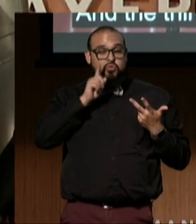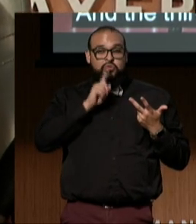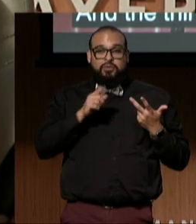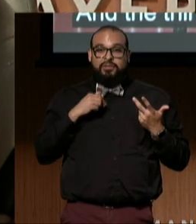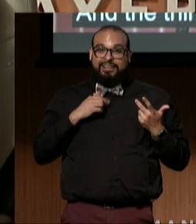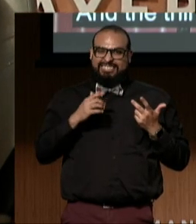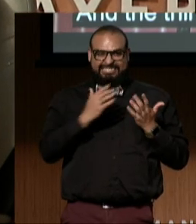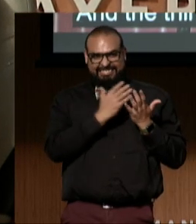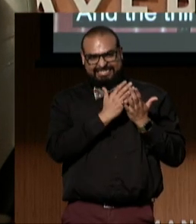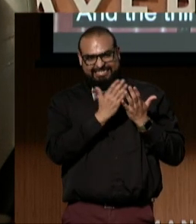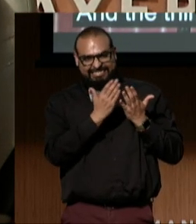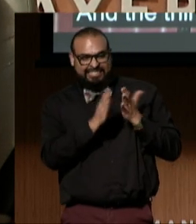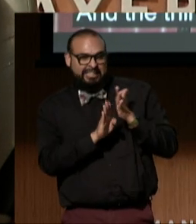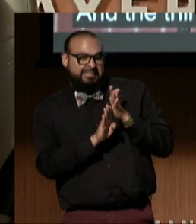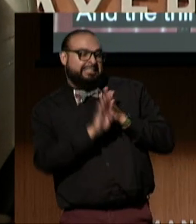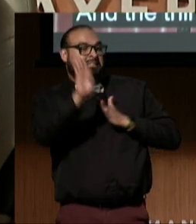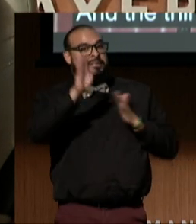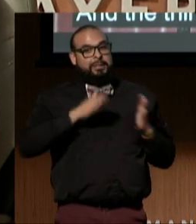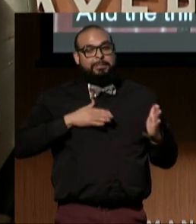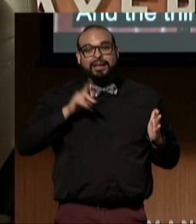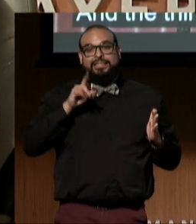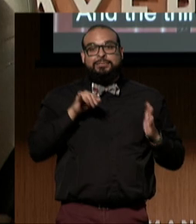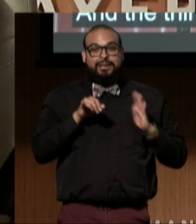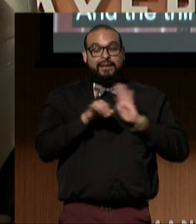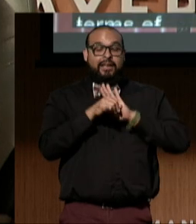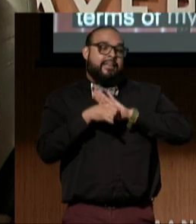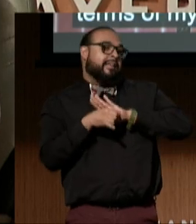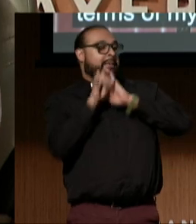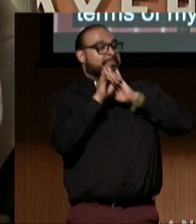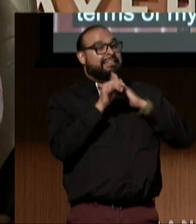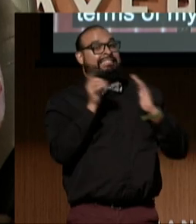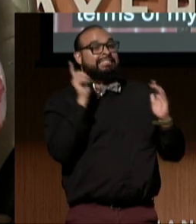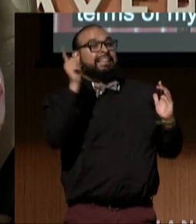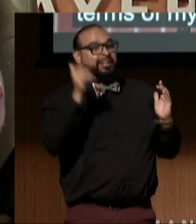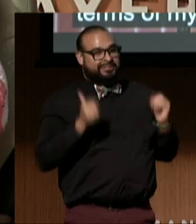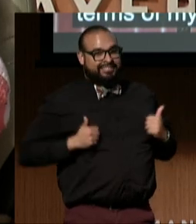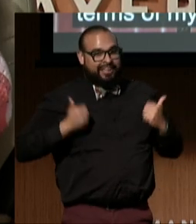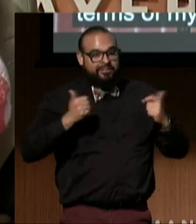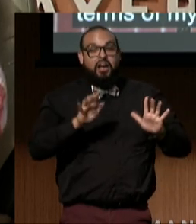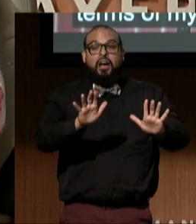in terms of my disability identity. And while I didn't ignore disability exactly,